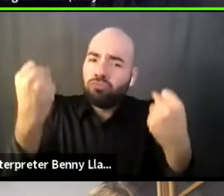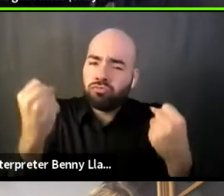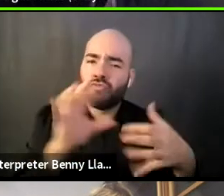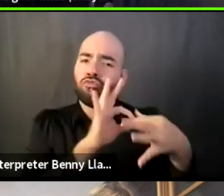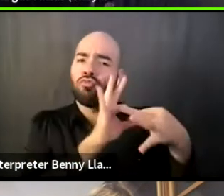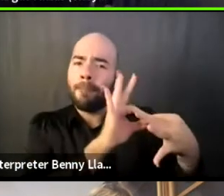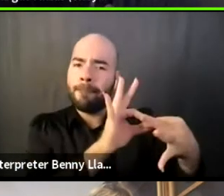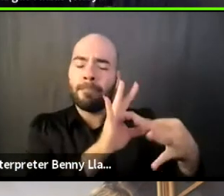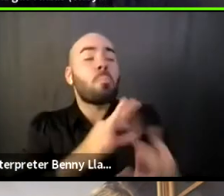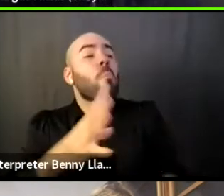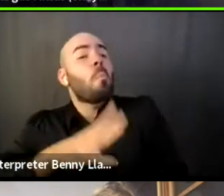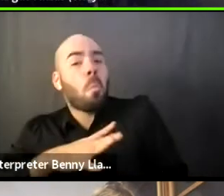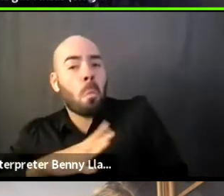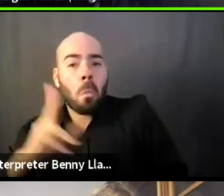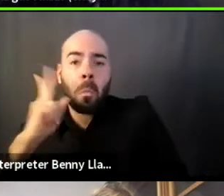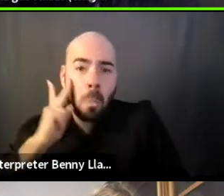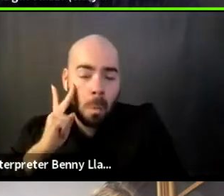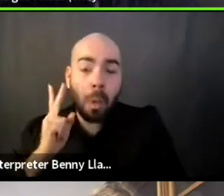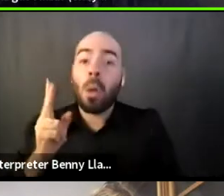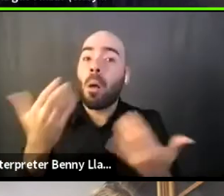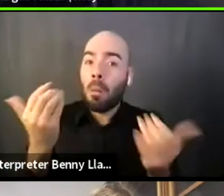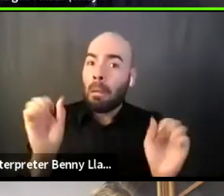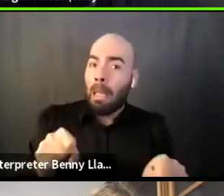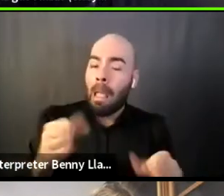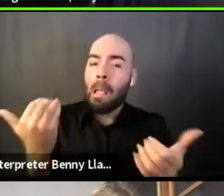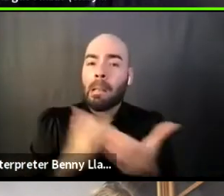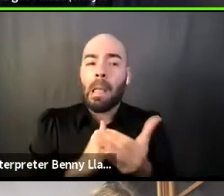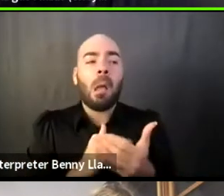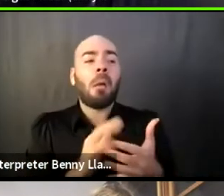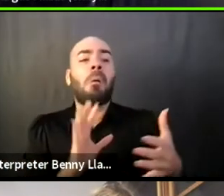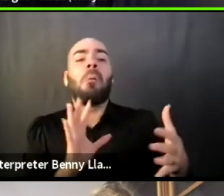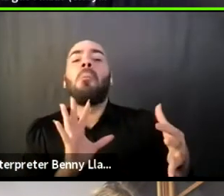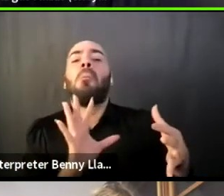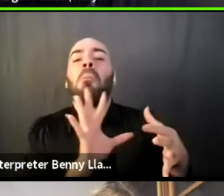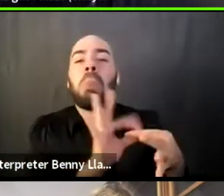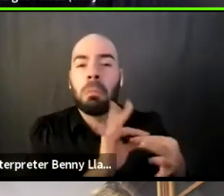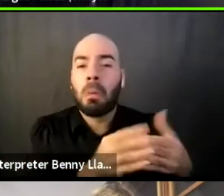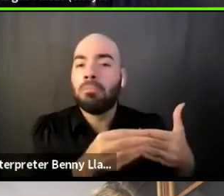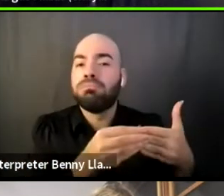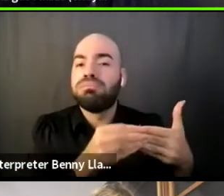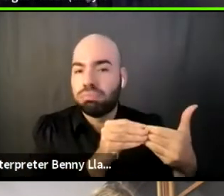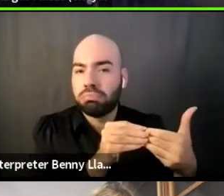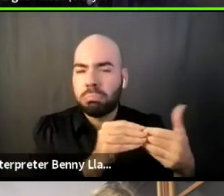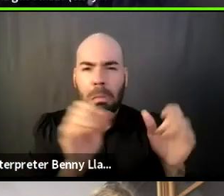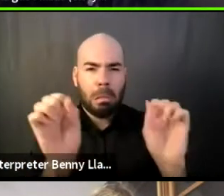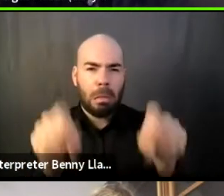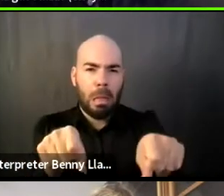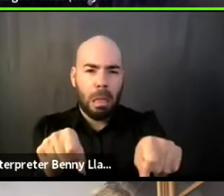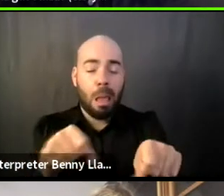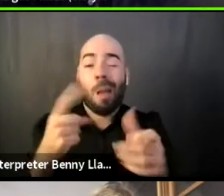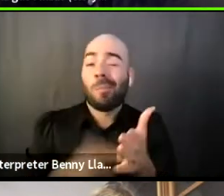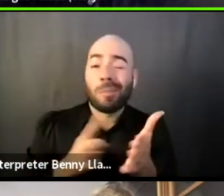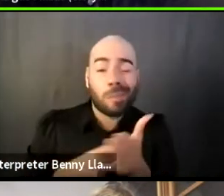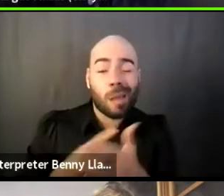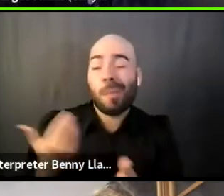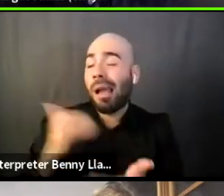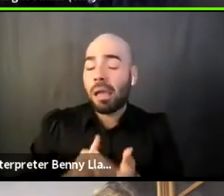like opportunities to mend said relationships, but sometimes it's one of those things of like, I don't wanna keep doing the work for you.